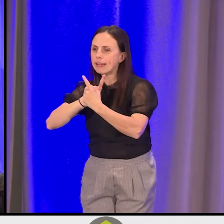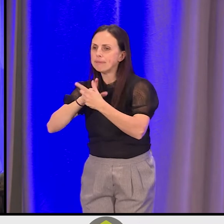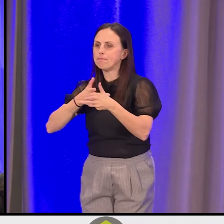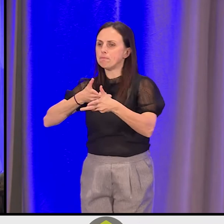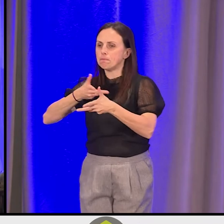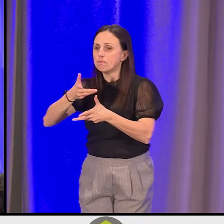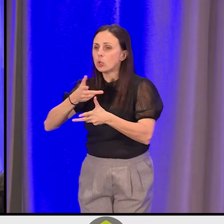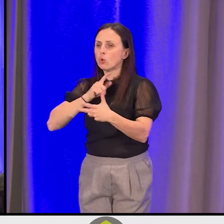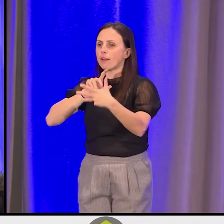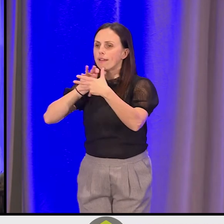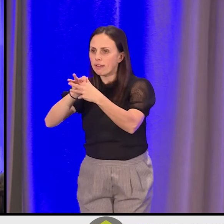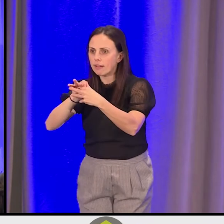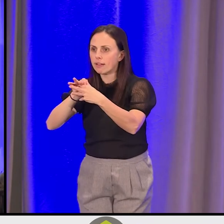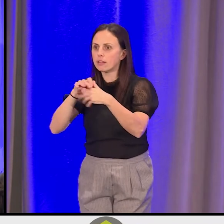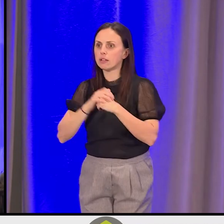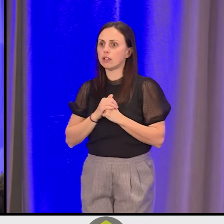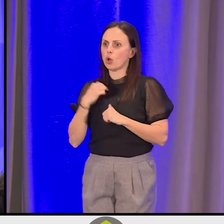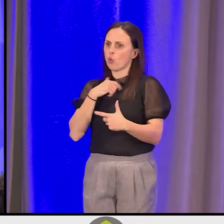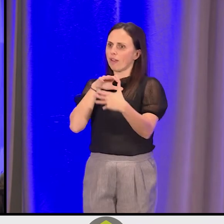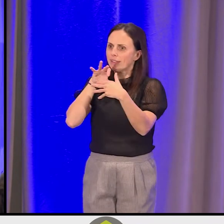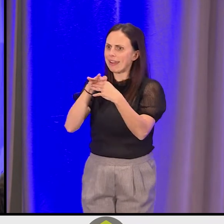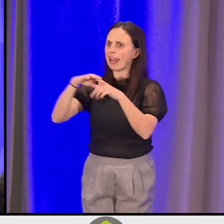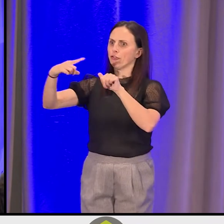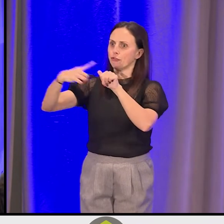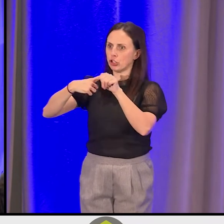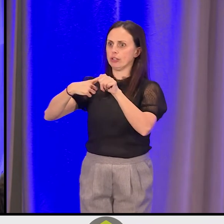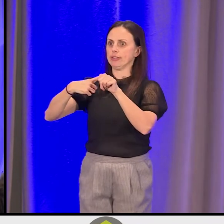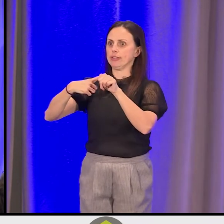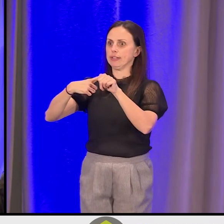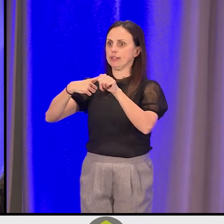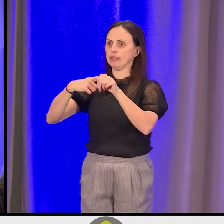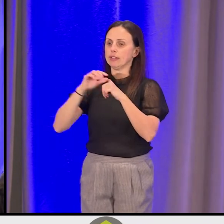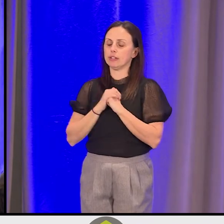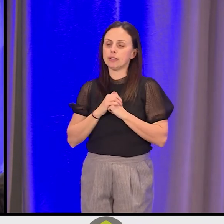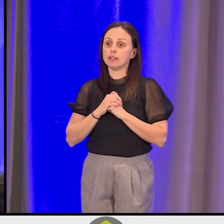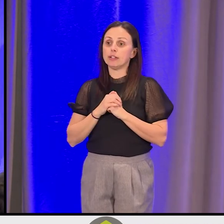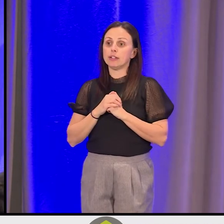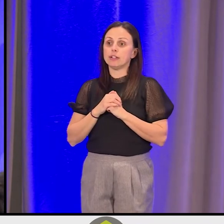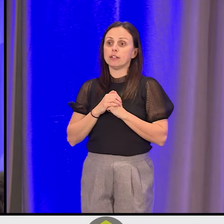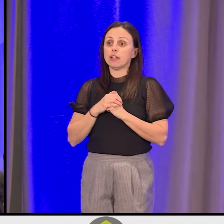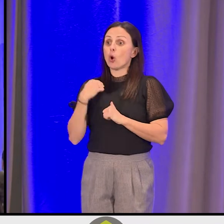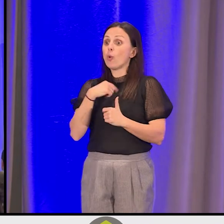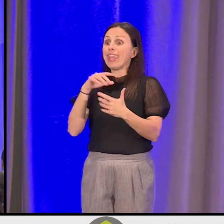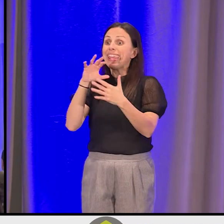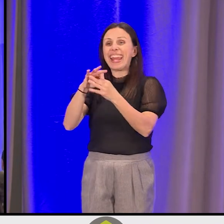We connect. We connect first. And we don't connect from, you know, "Hi, it's good to see you,"